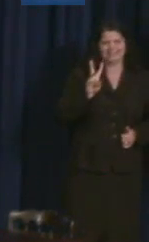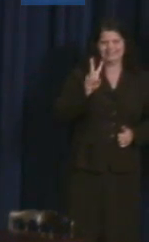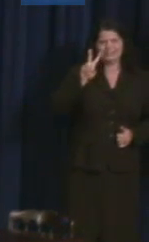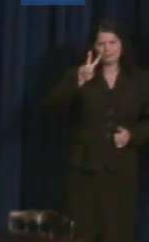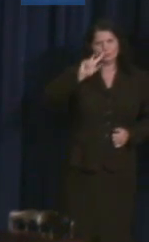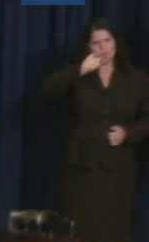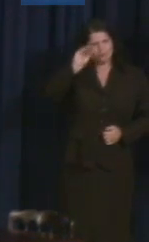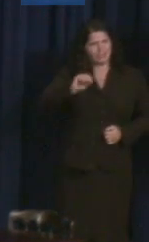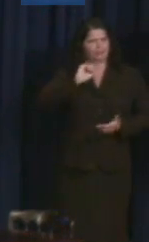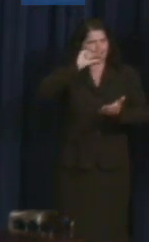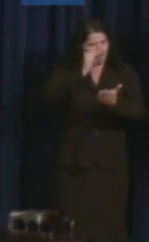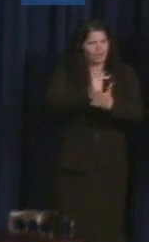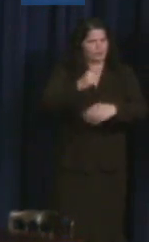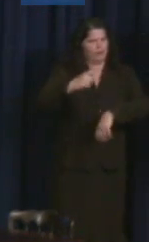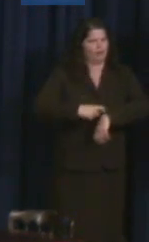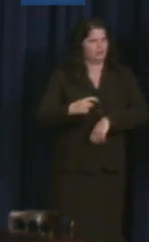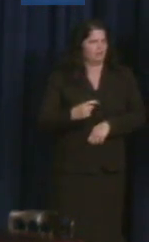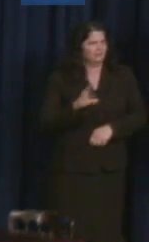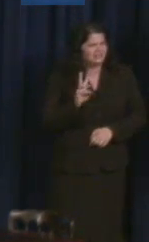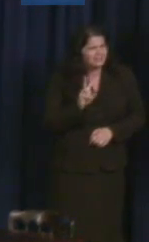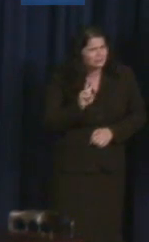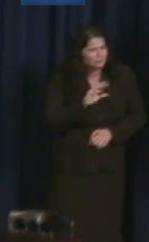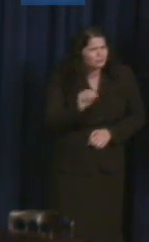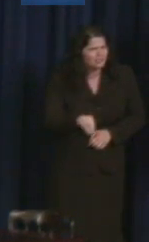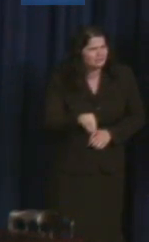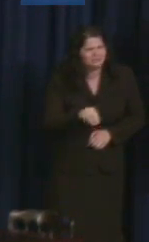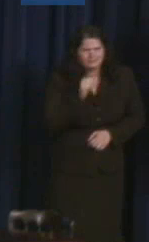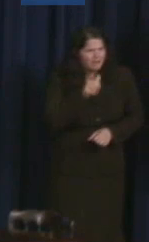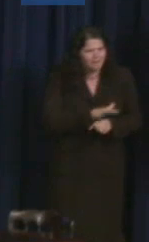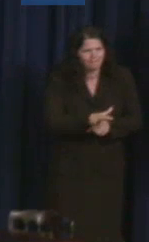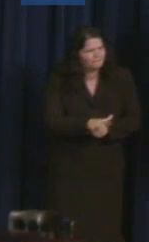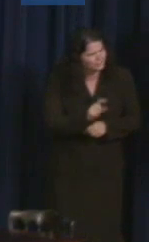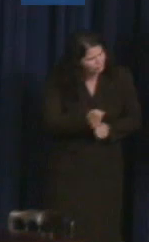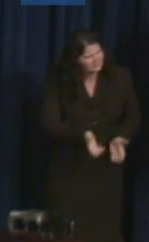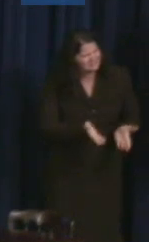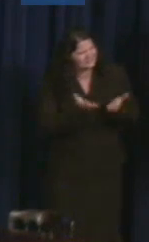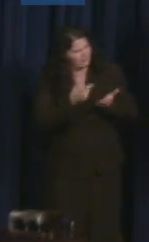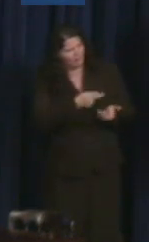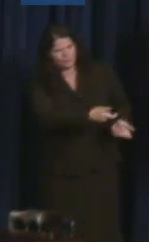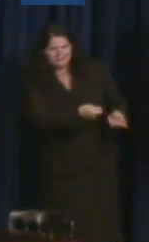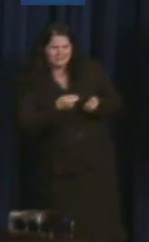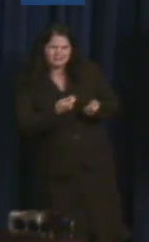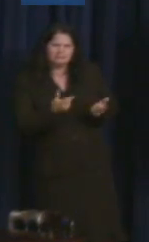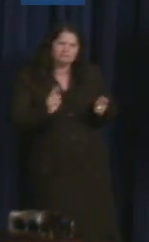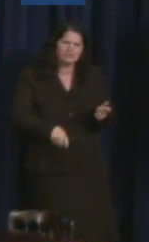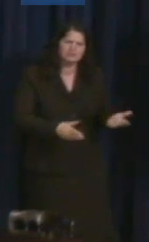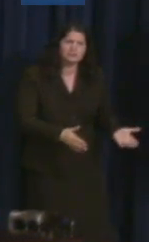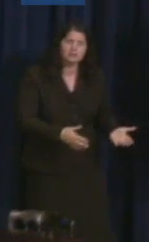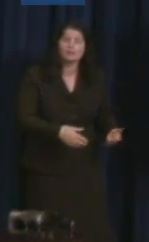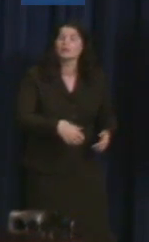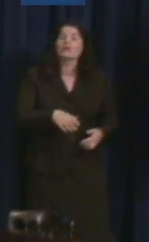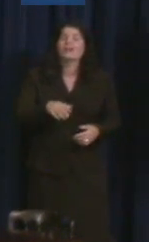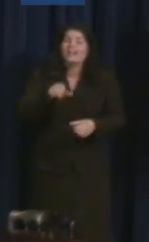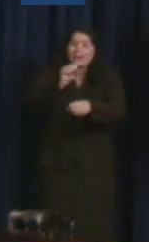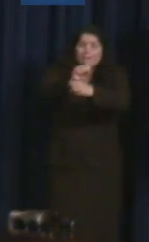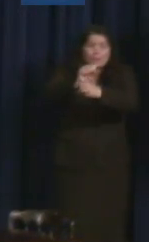people with disabilities remain at 20 percent, and even when those Americans with disabilities who are working full-time continue to experience persistent